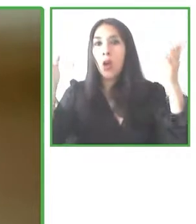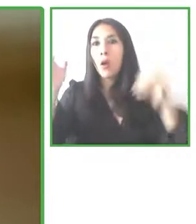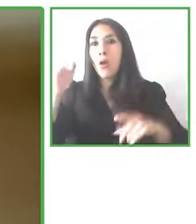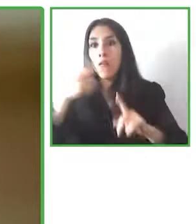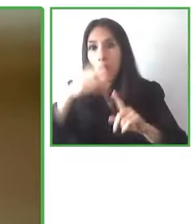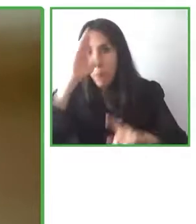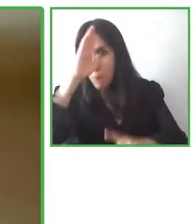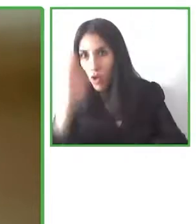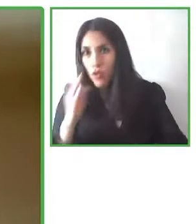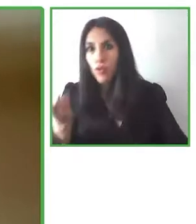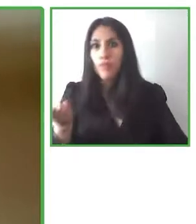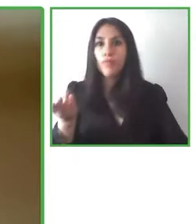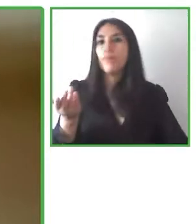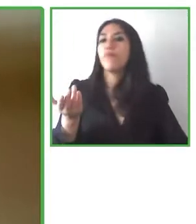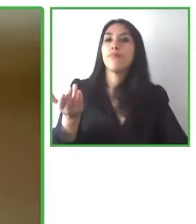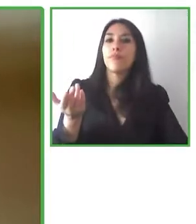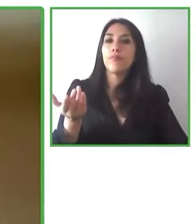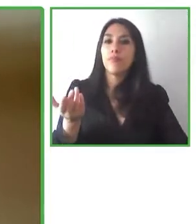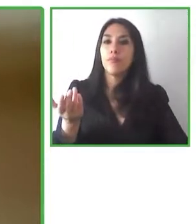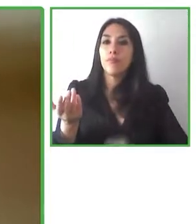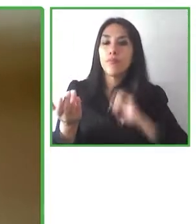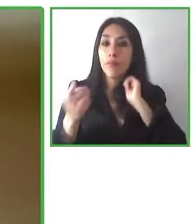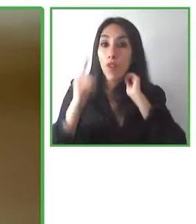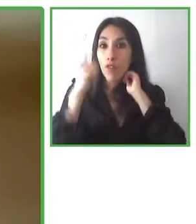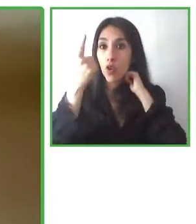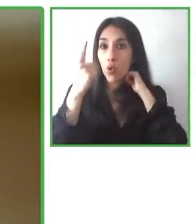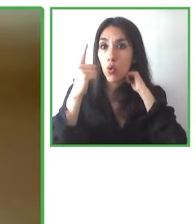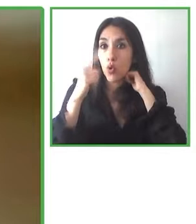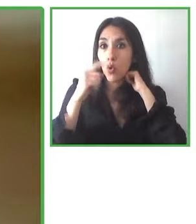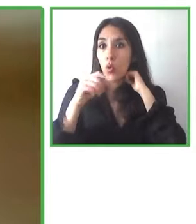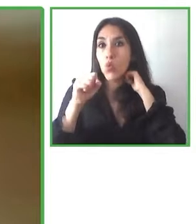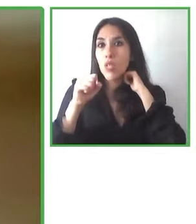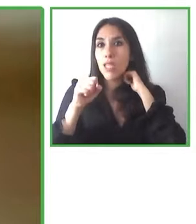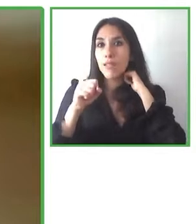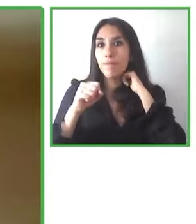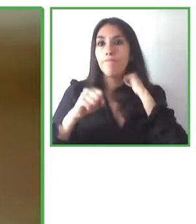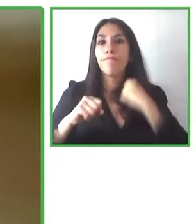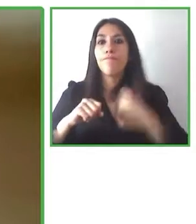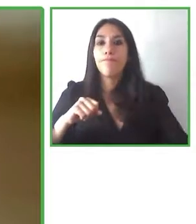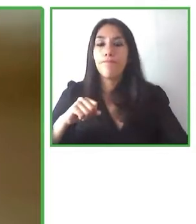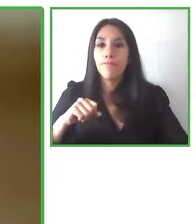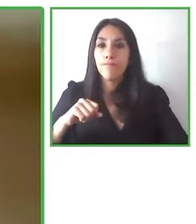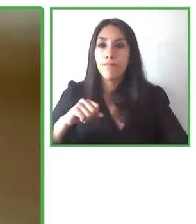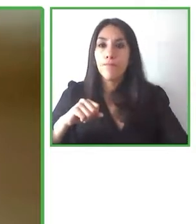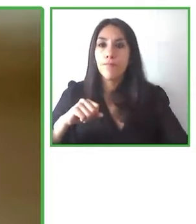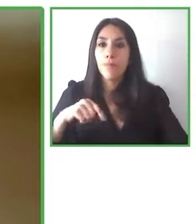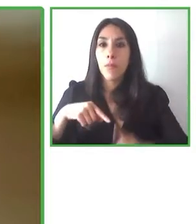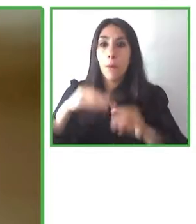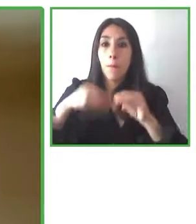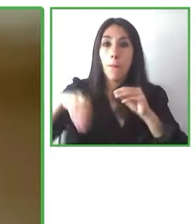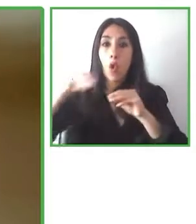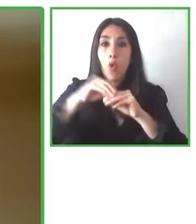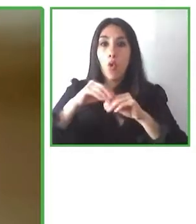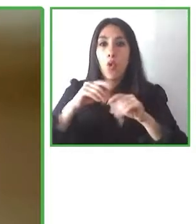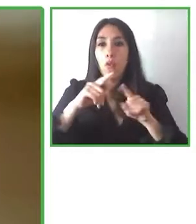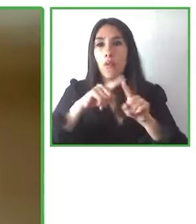and she also worked with the Oswaldo Cruz Foundation. She has published materials on accessibility in several different languages